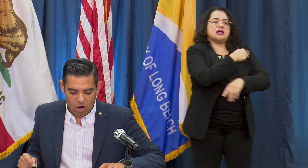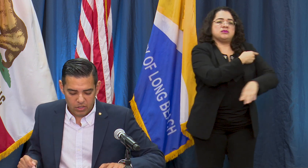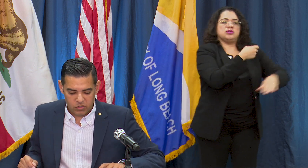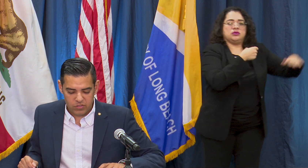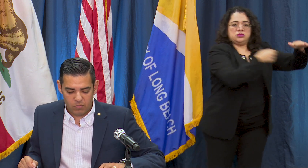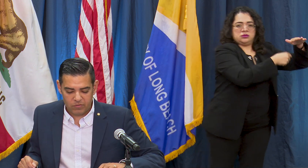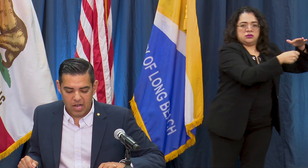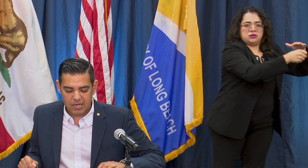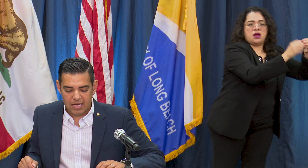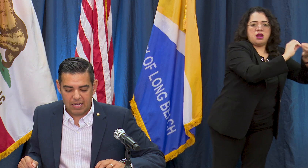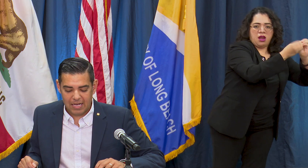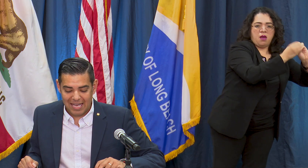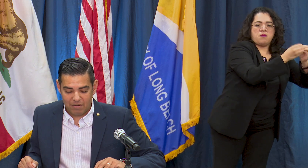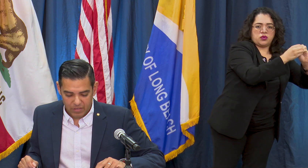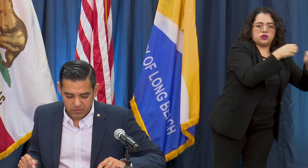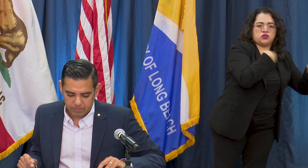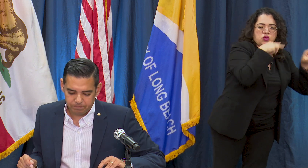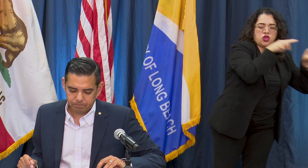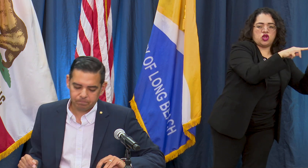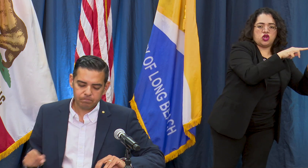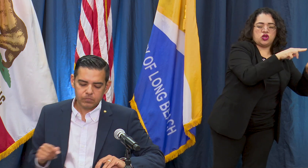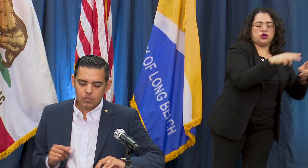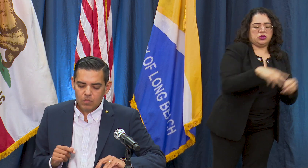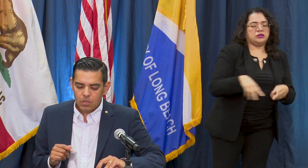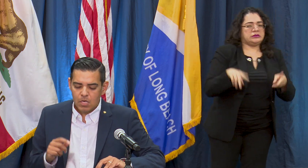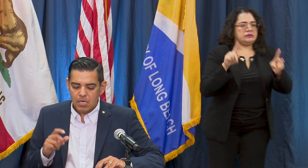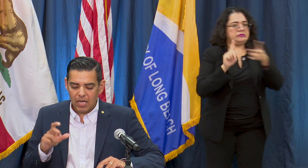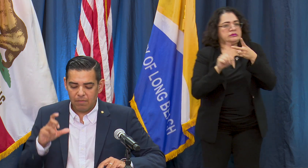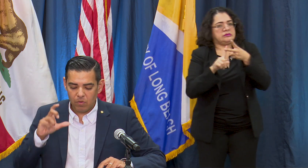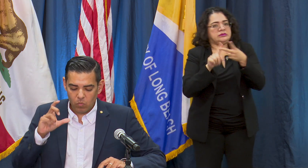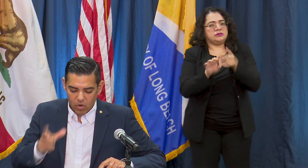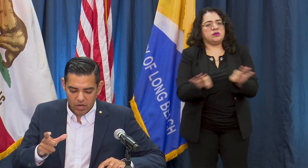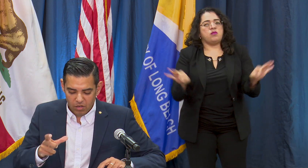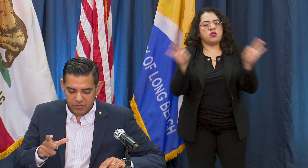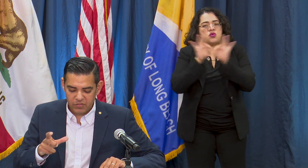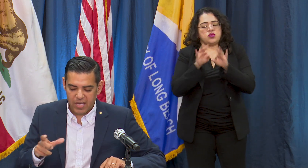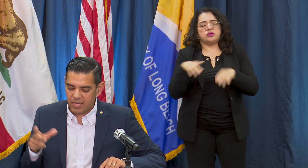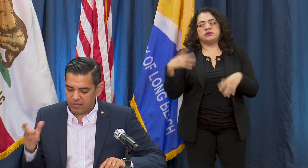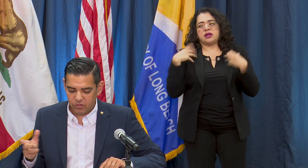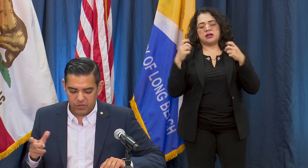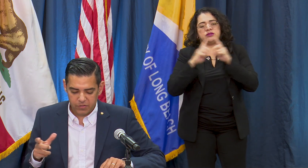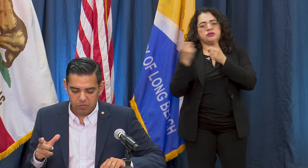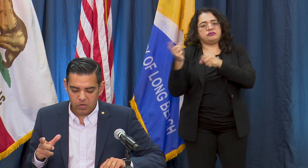all issues that we've got ahead of us. I want to also say as I turn this over